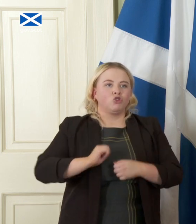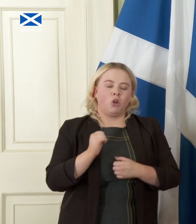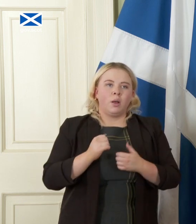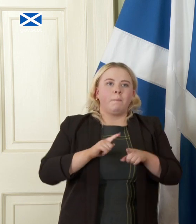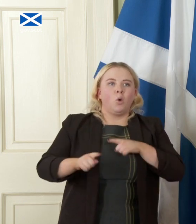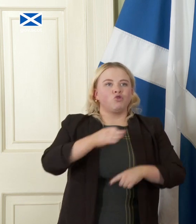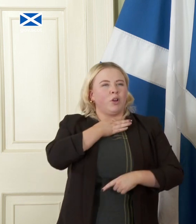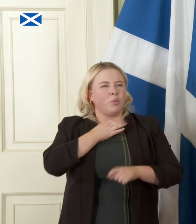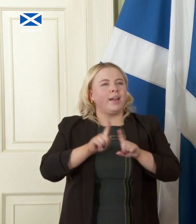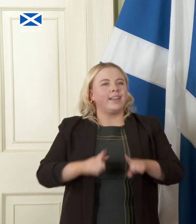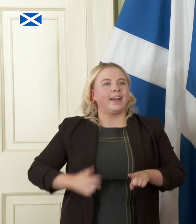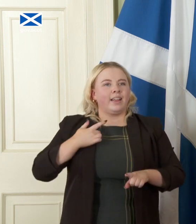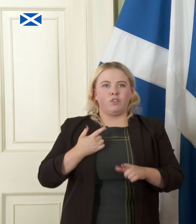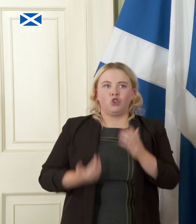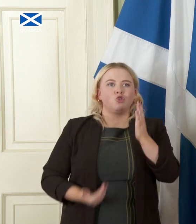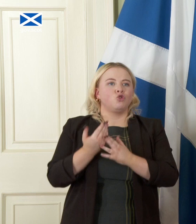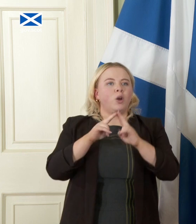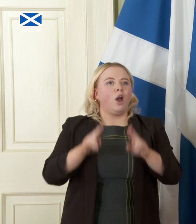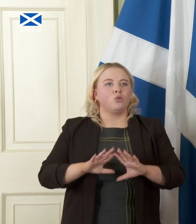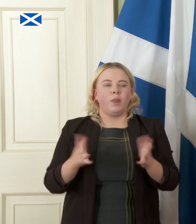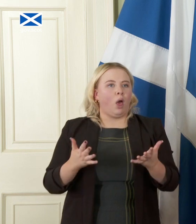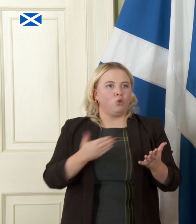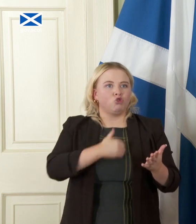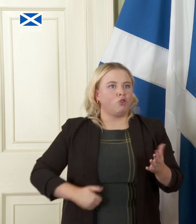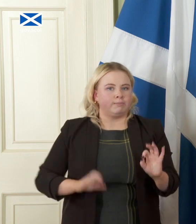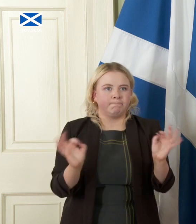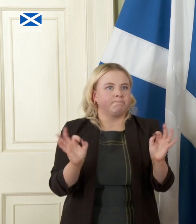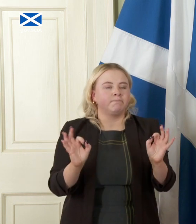in a brand new house with no house insurance and you have no control over your interest rates